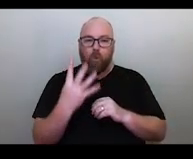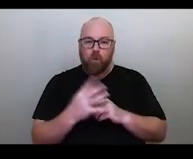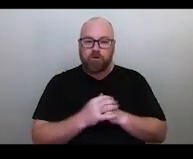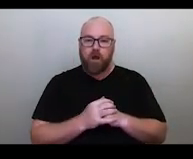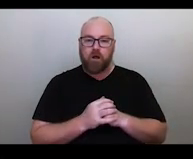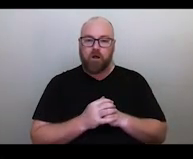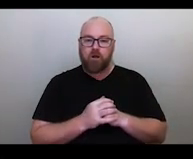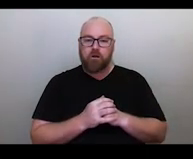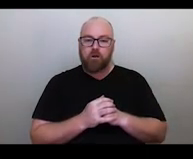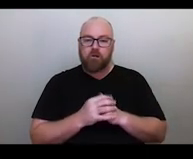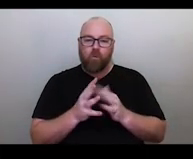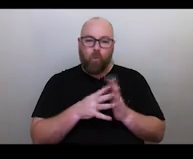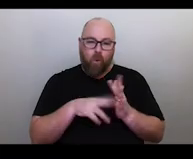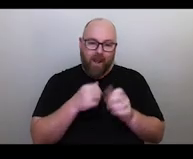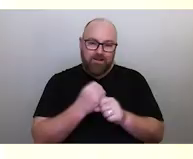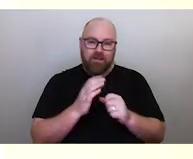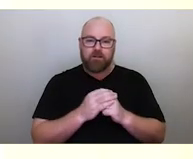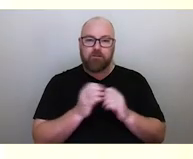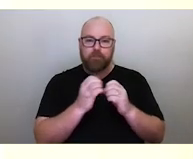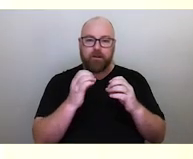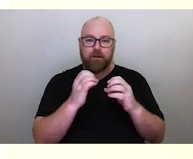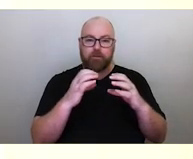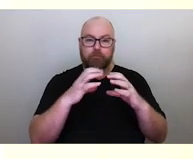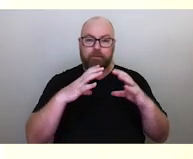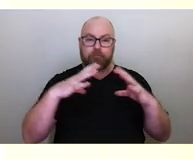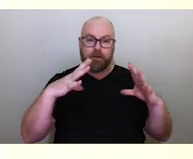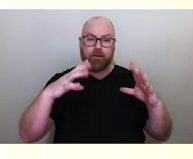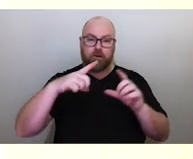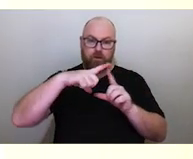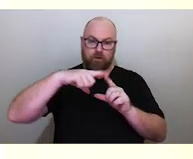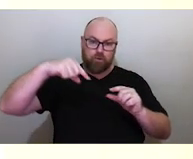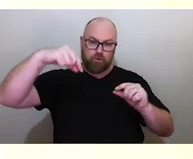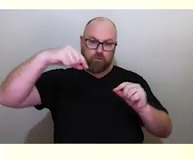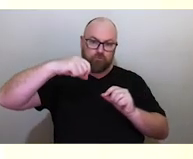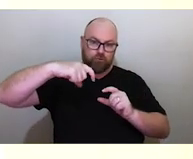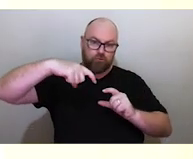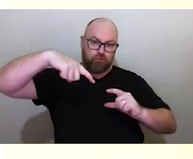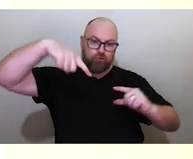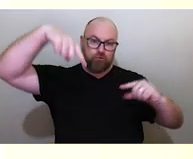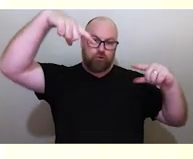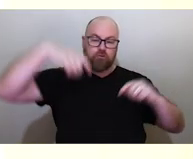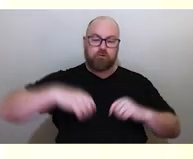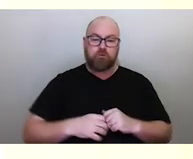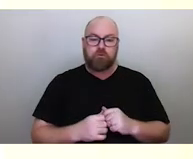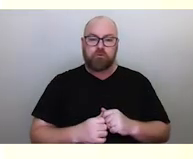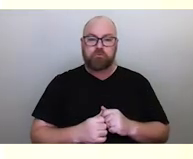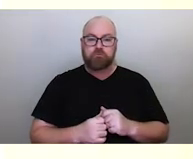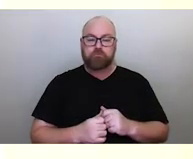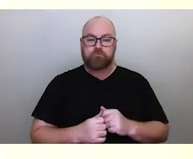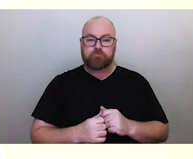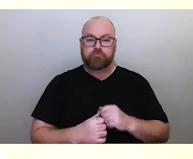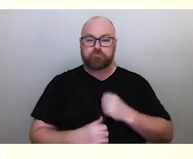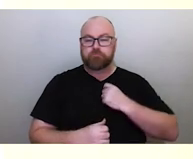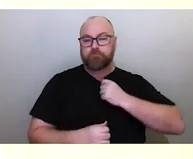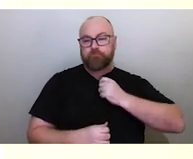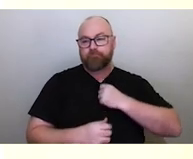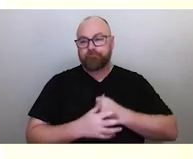waxing and getting bigger each night as it moves across the sky backwards to the direction of the sun from night to night,